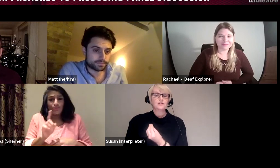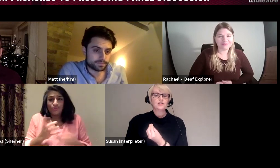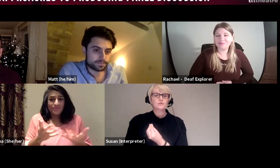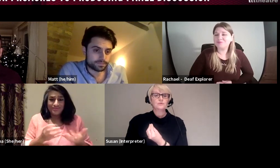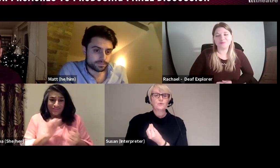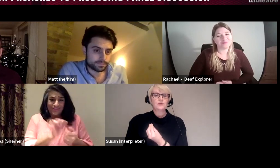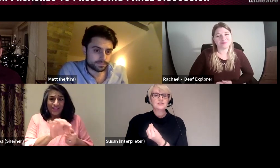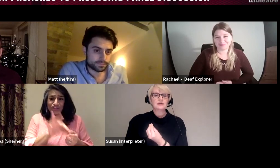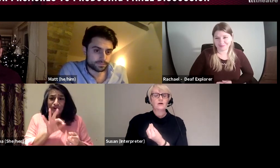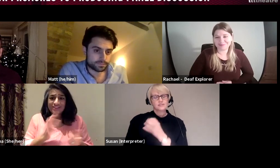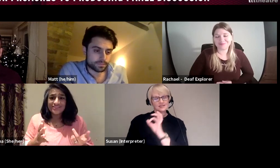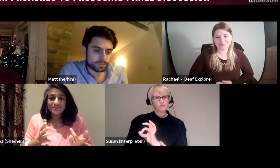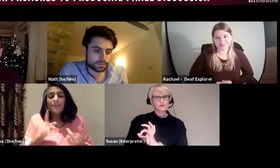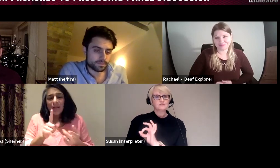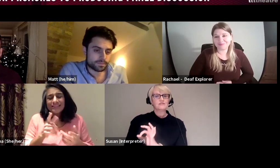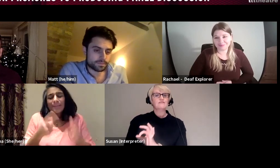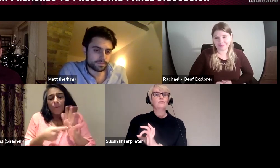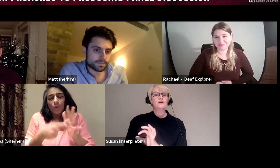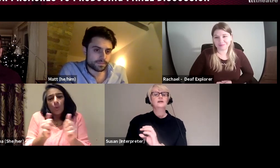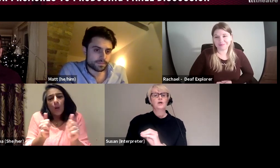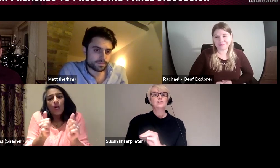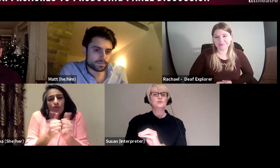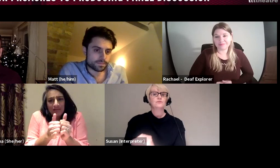Don't always think oh it's a deaf person therefore they can only do this,